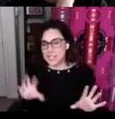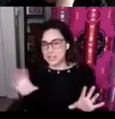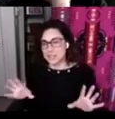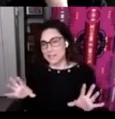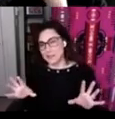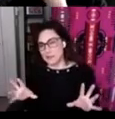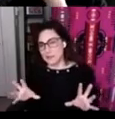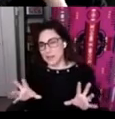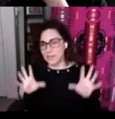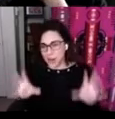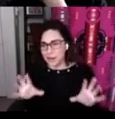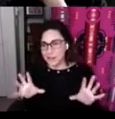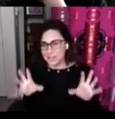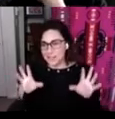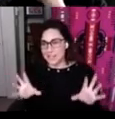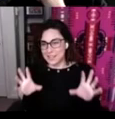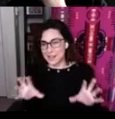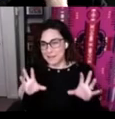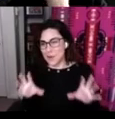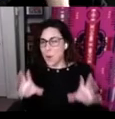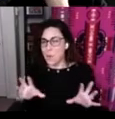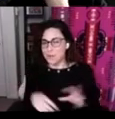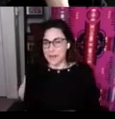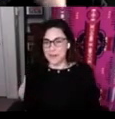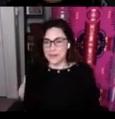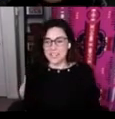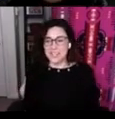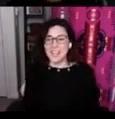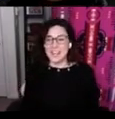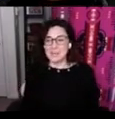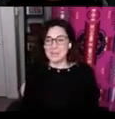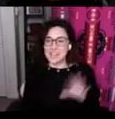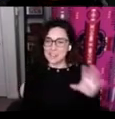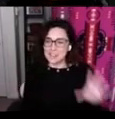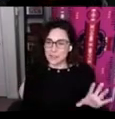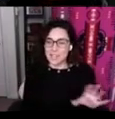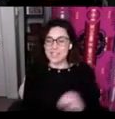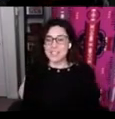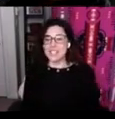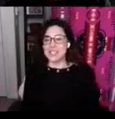and the living room kind of the heart and the home of the house sites of learning and teaching